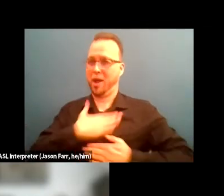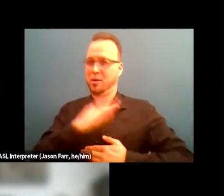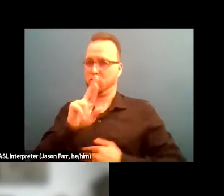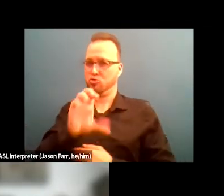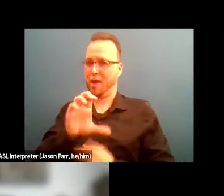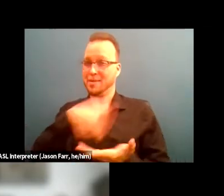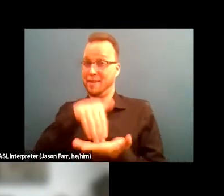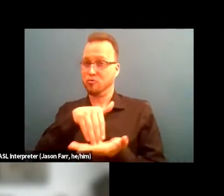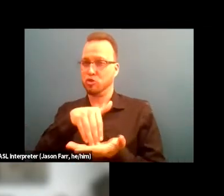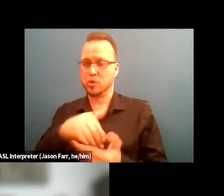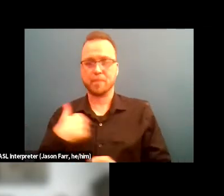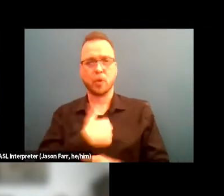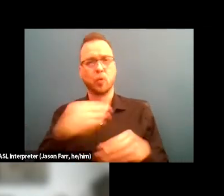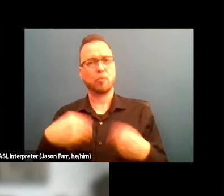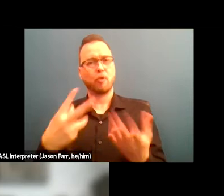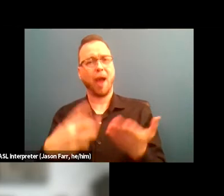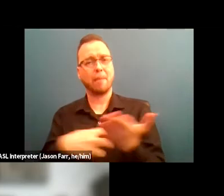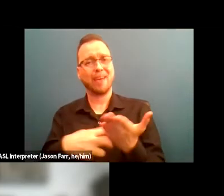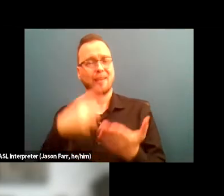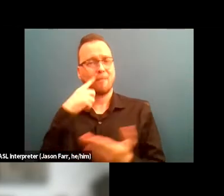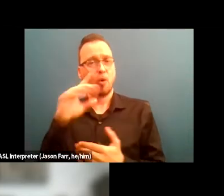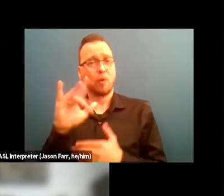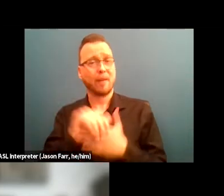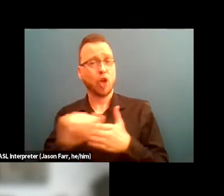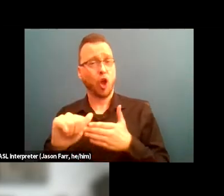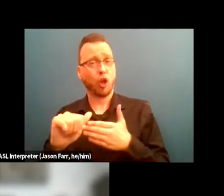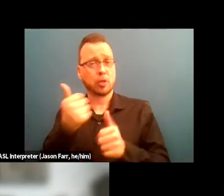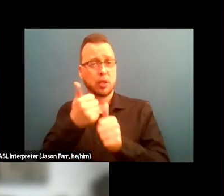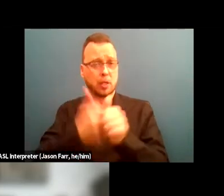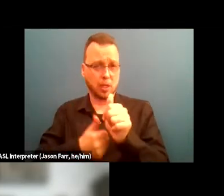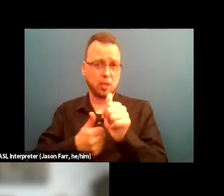We provide passes for $25 for quarter and $10 a month